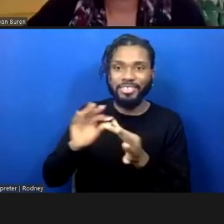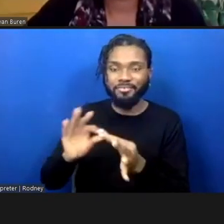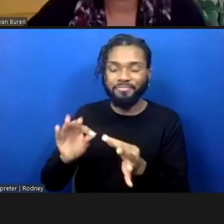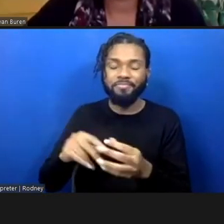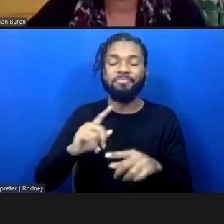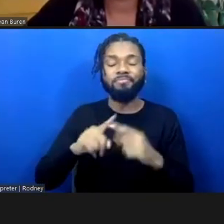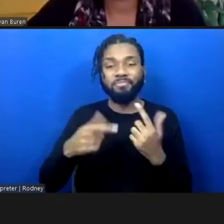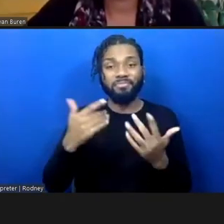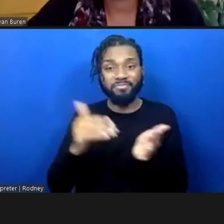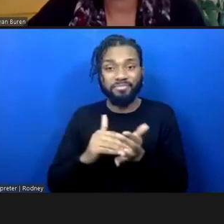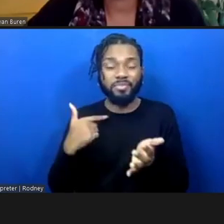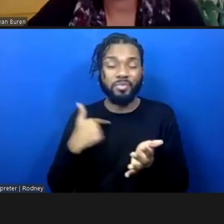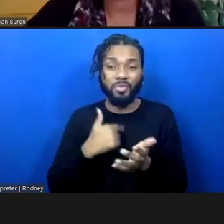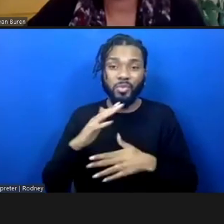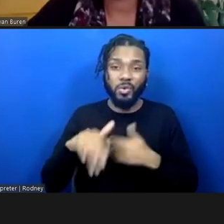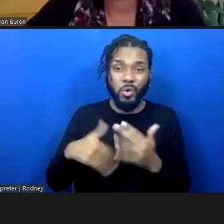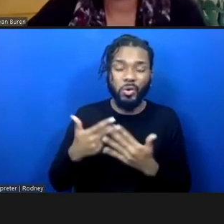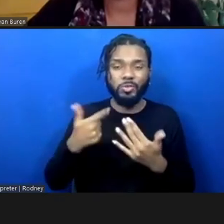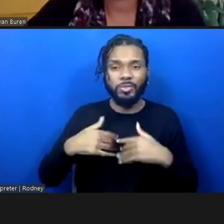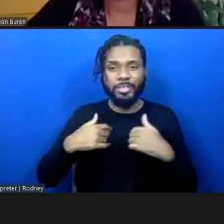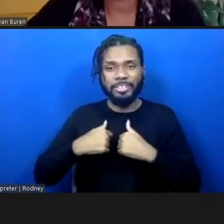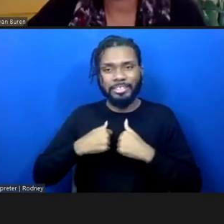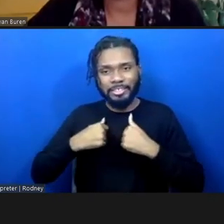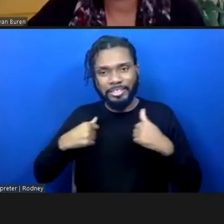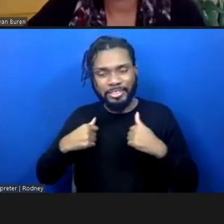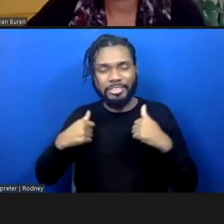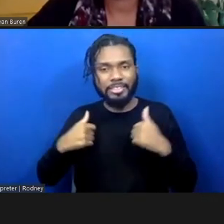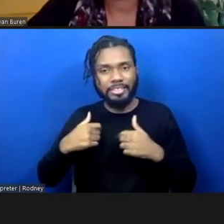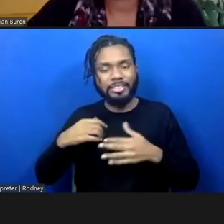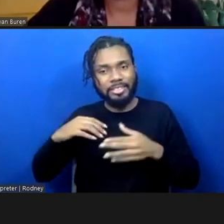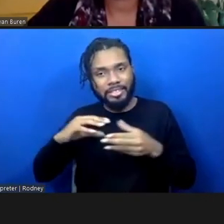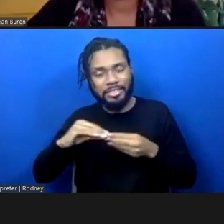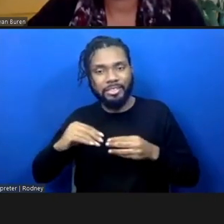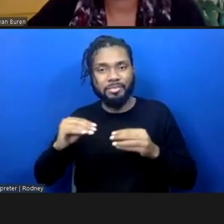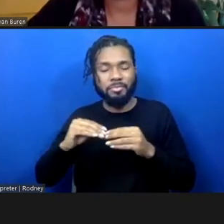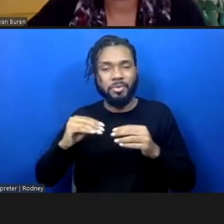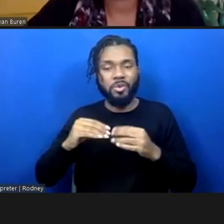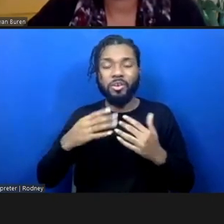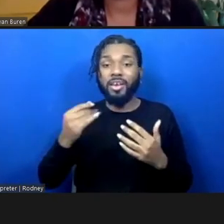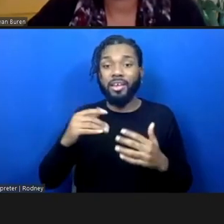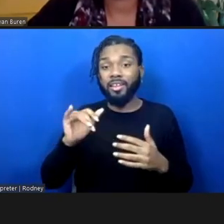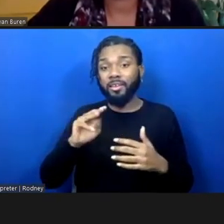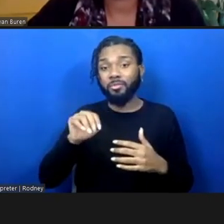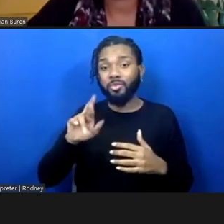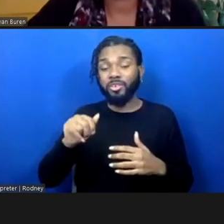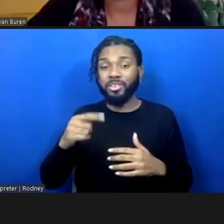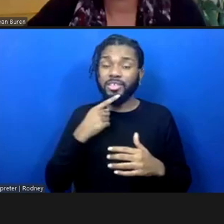stretch ourselves, and to Maria's point, to use what we know but also to stretch